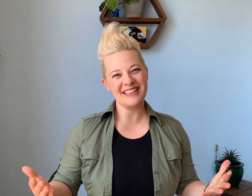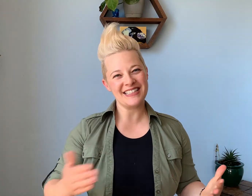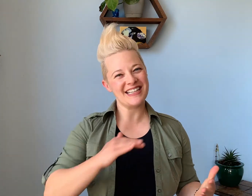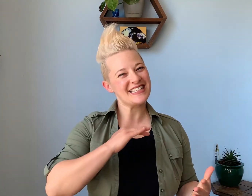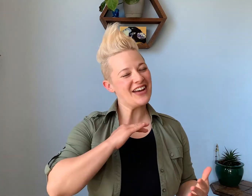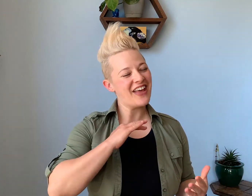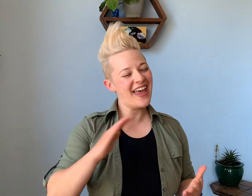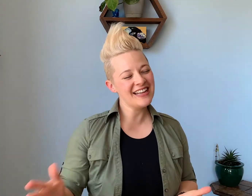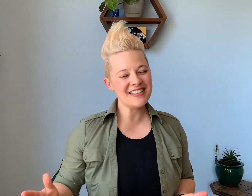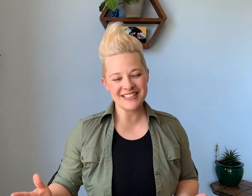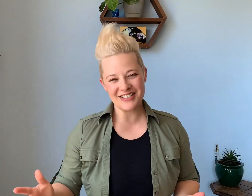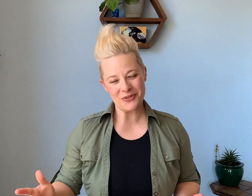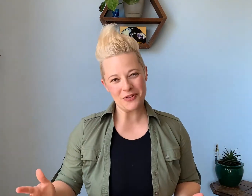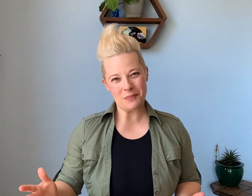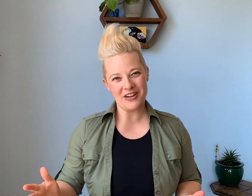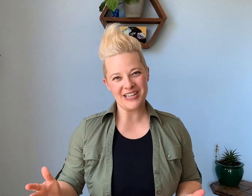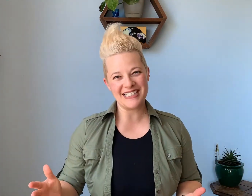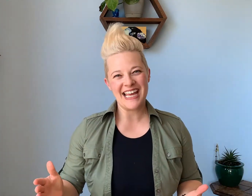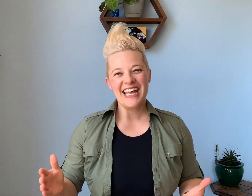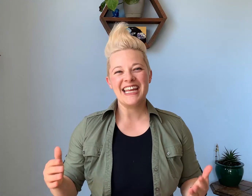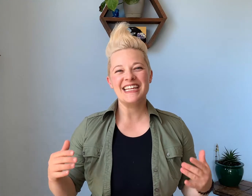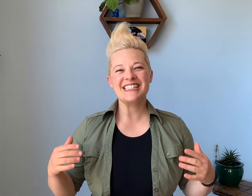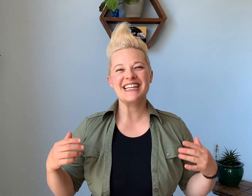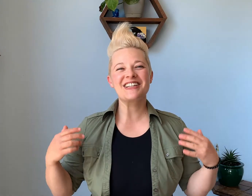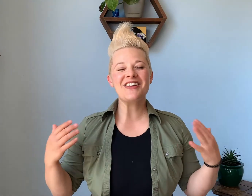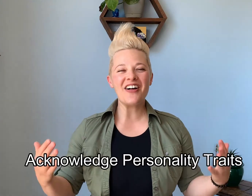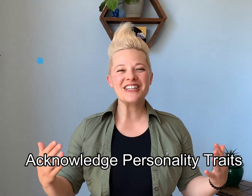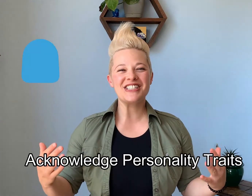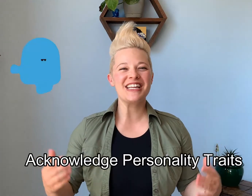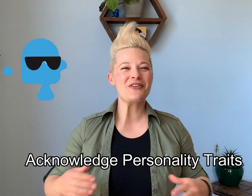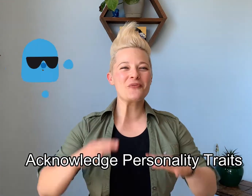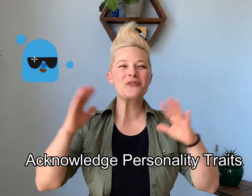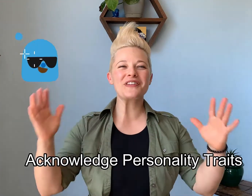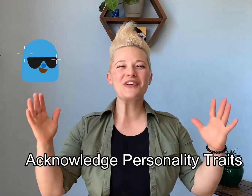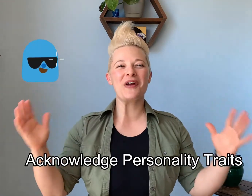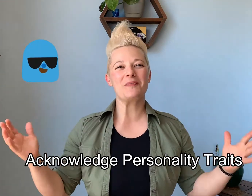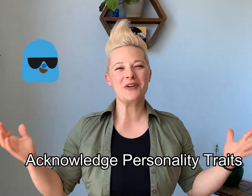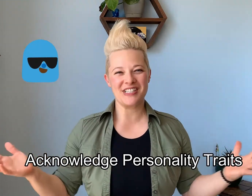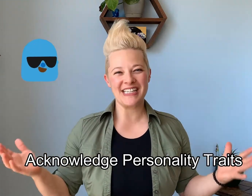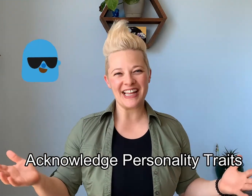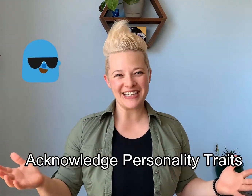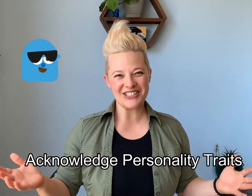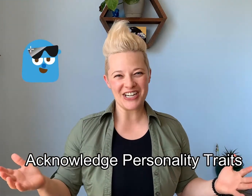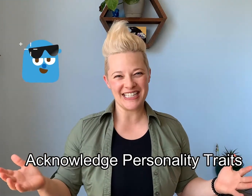that doesn't have anything to do with appearance is acknowledging really great personality traits.